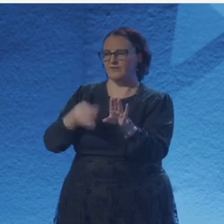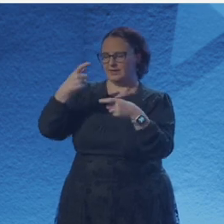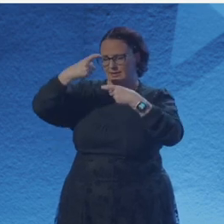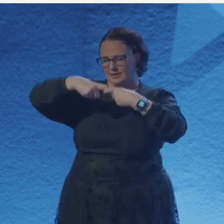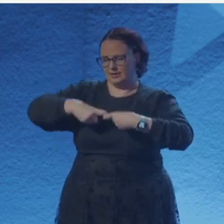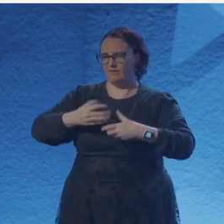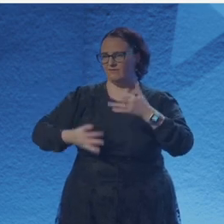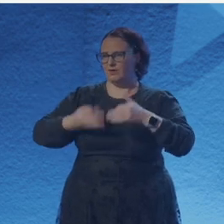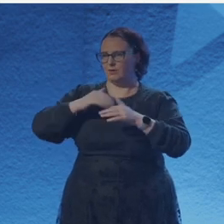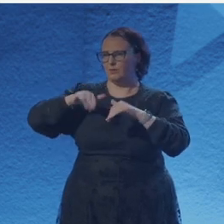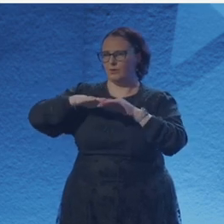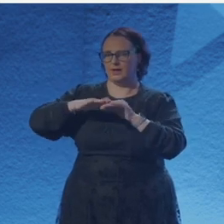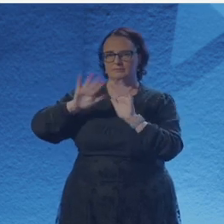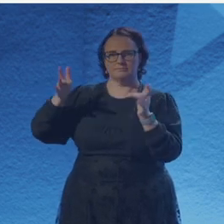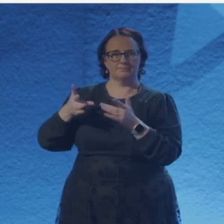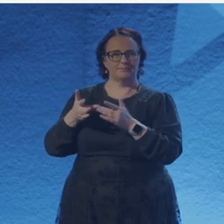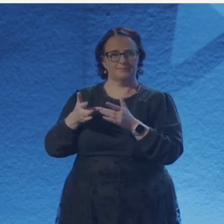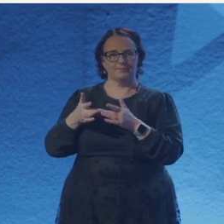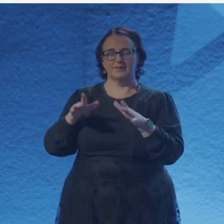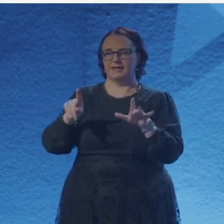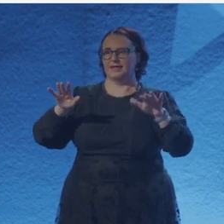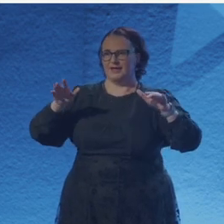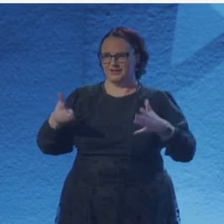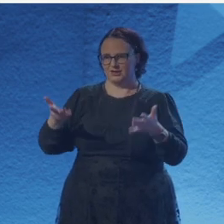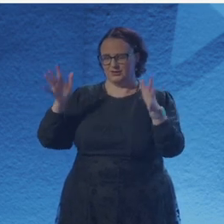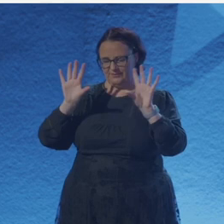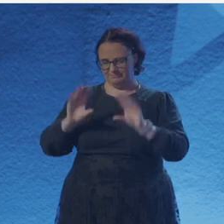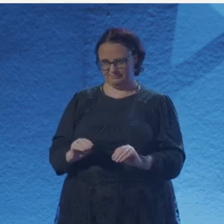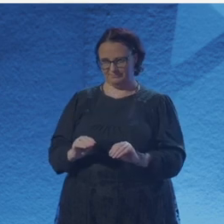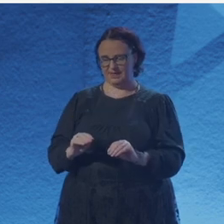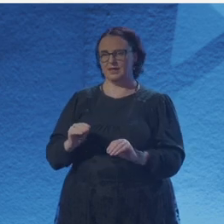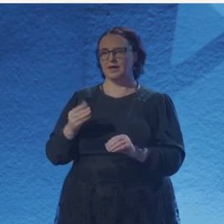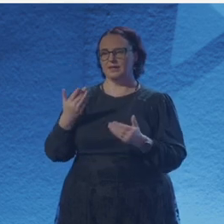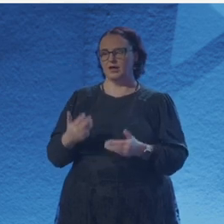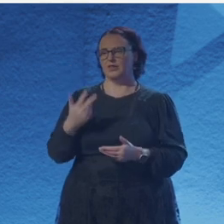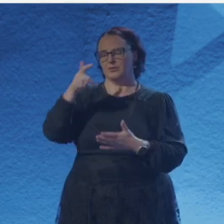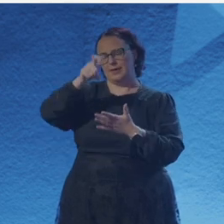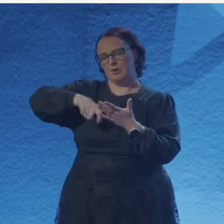and yeah, I think that's all the intro I need to do. Also, if you want any more information about the residency,